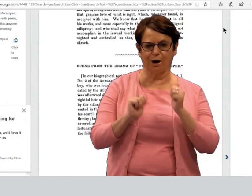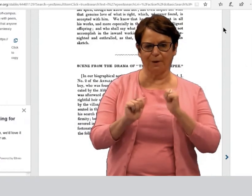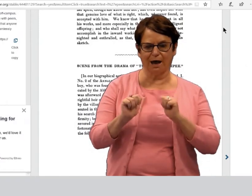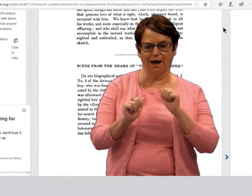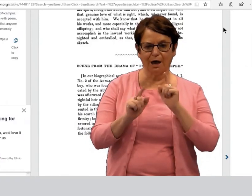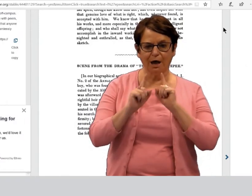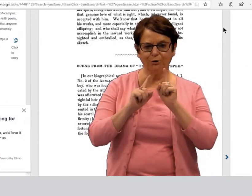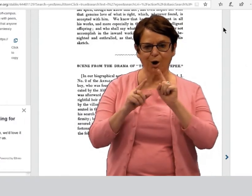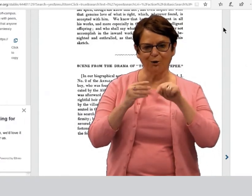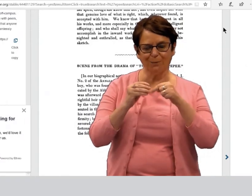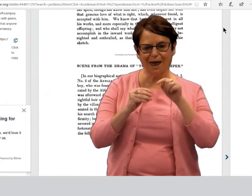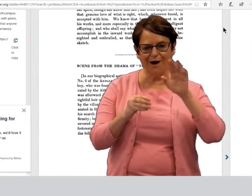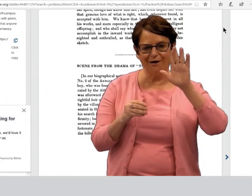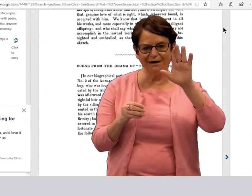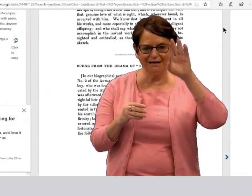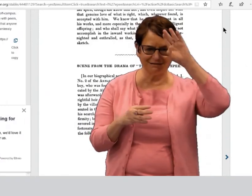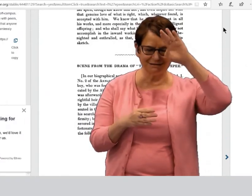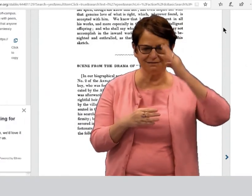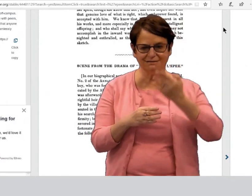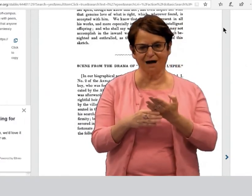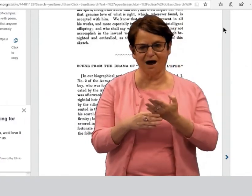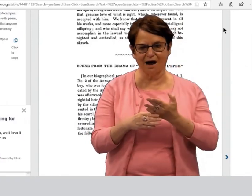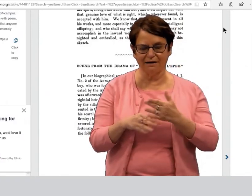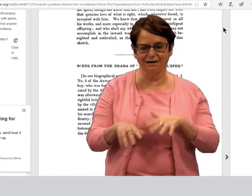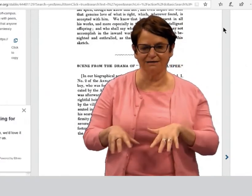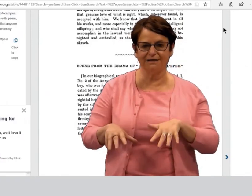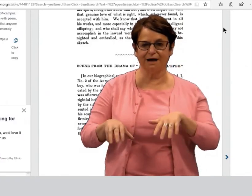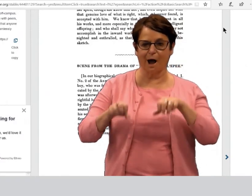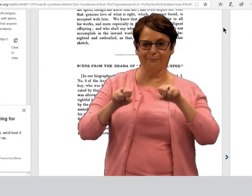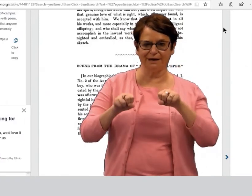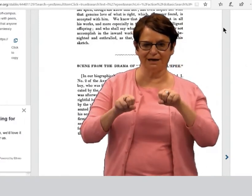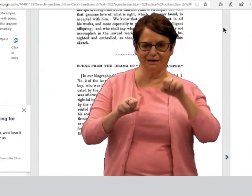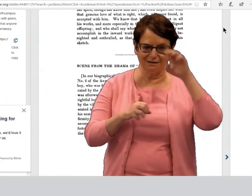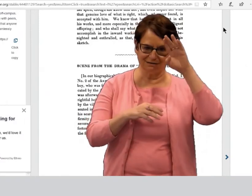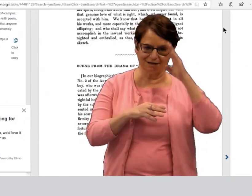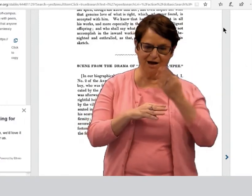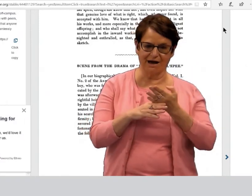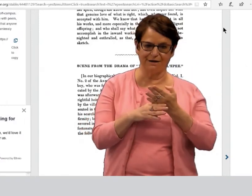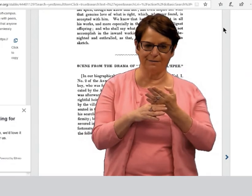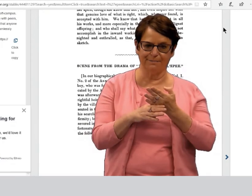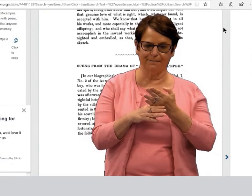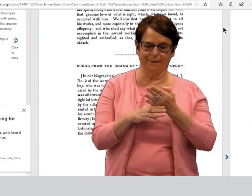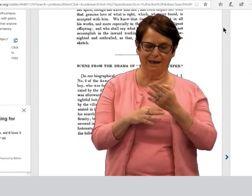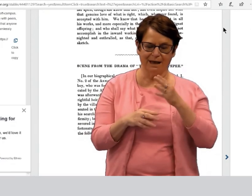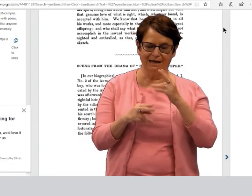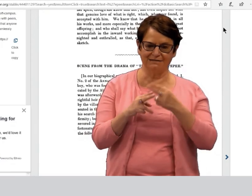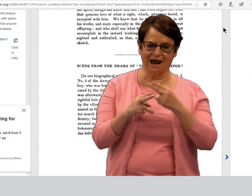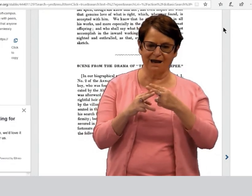It was a popular play. It talks about his son-- an adopted son.